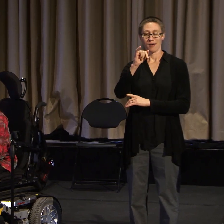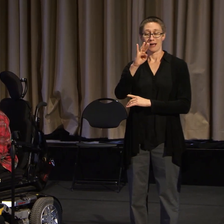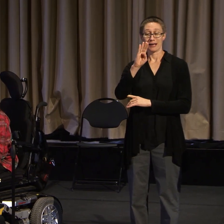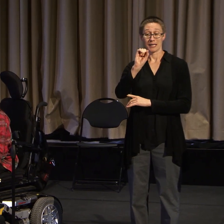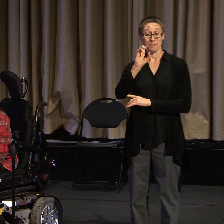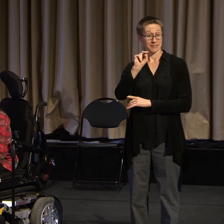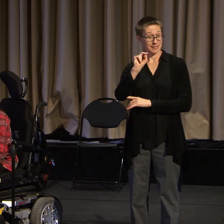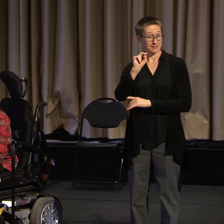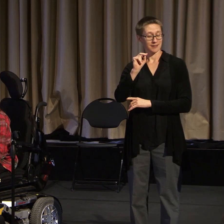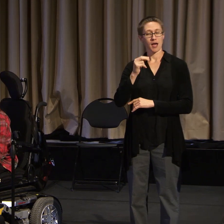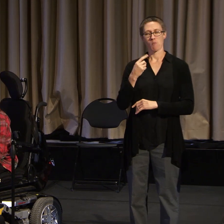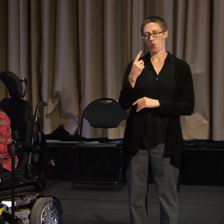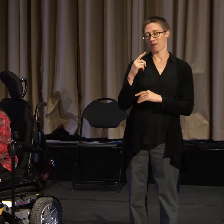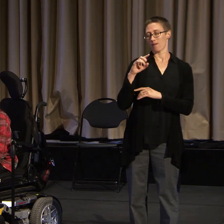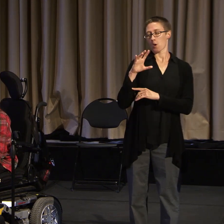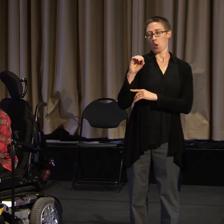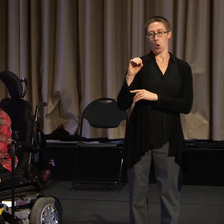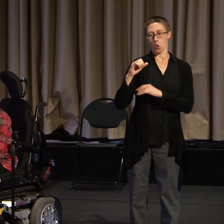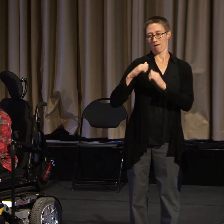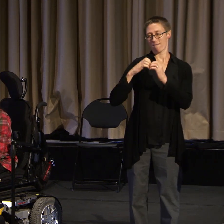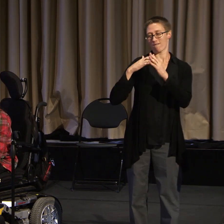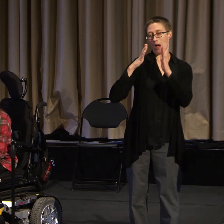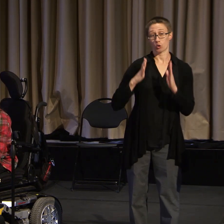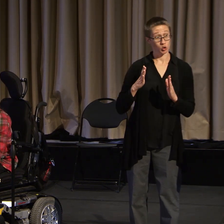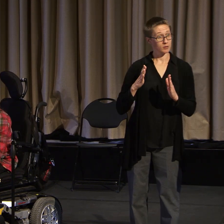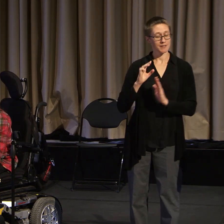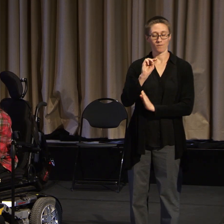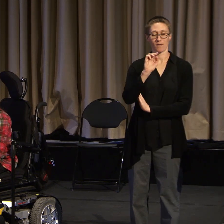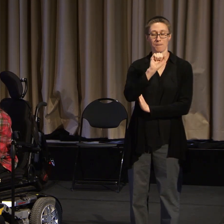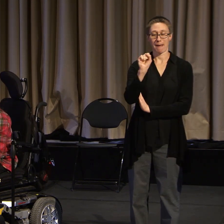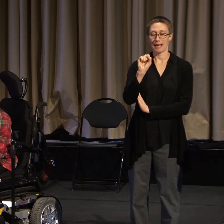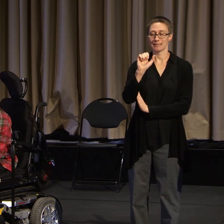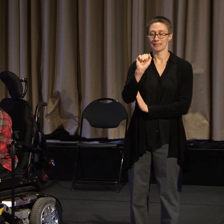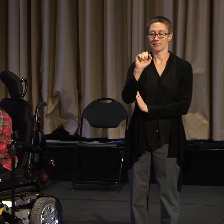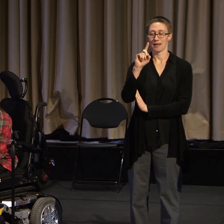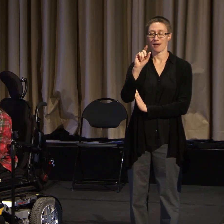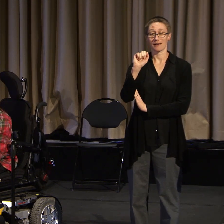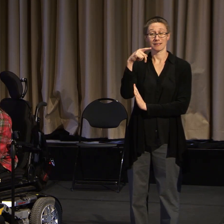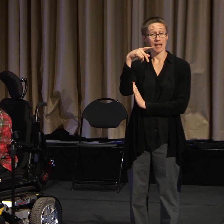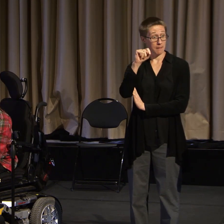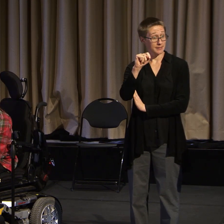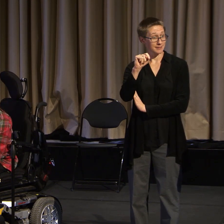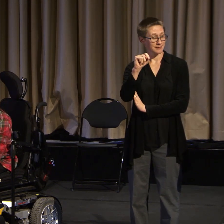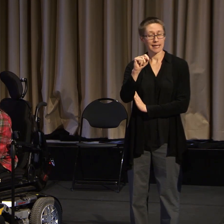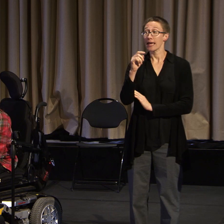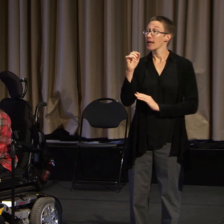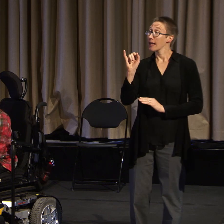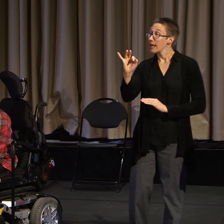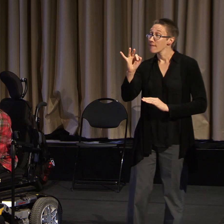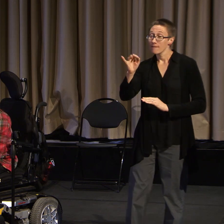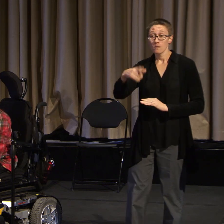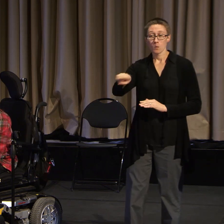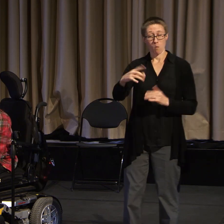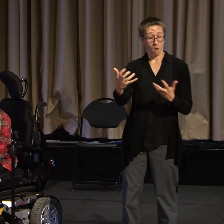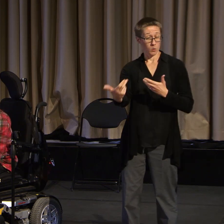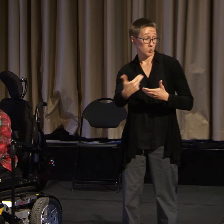By the way, if you're interested in joining MassADAPT, I have sign-up sheets on the tables outside